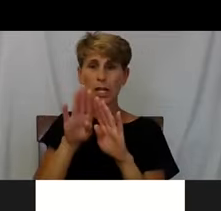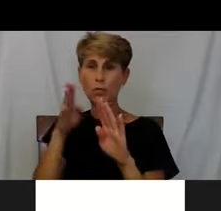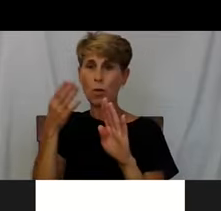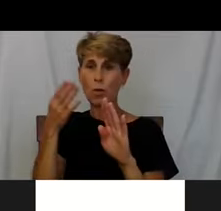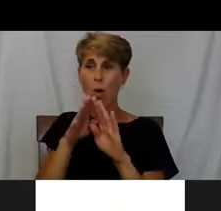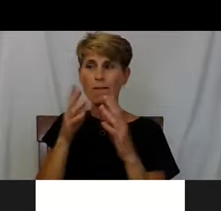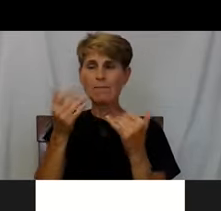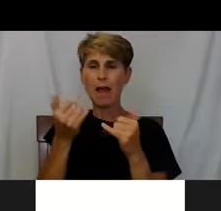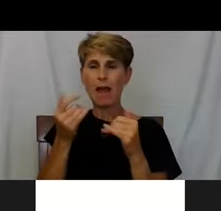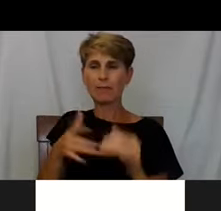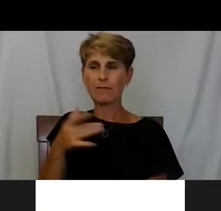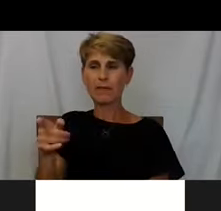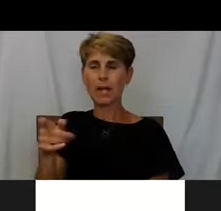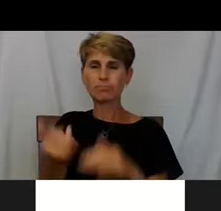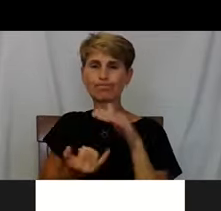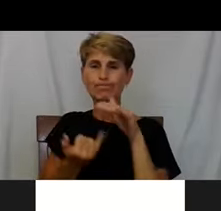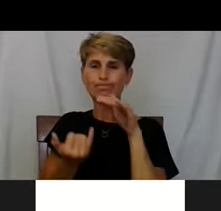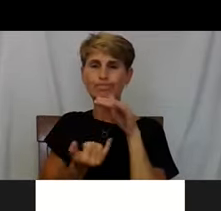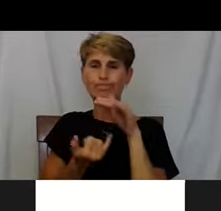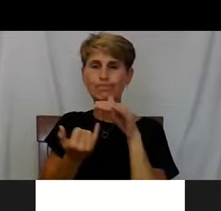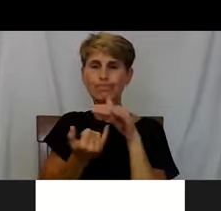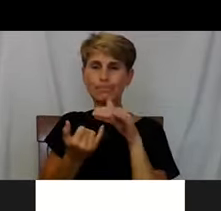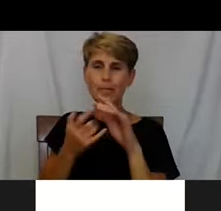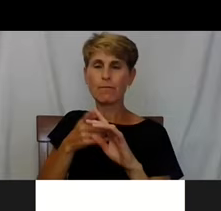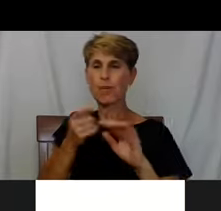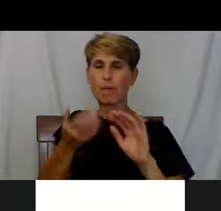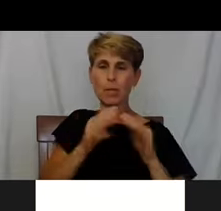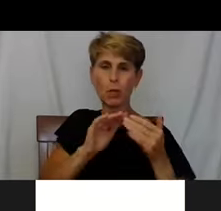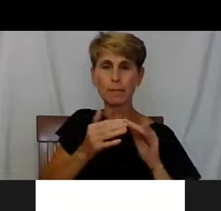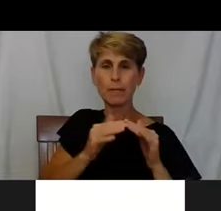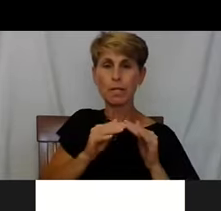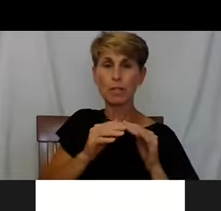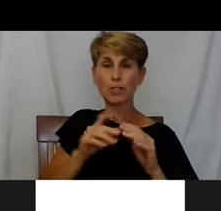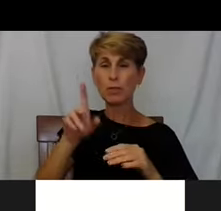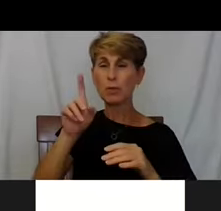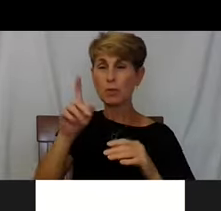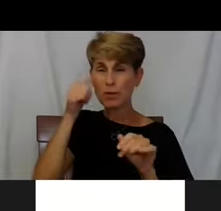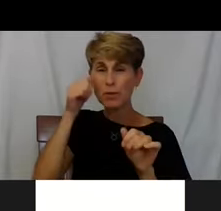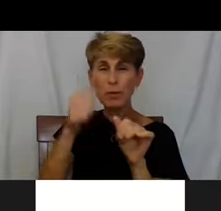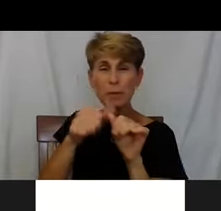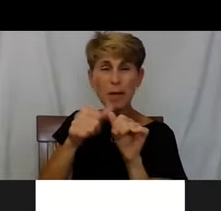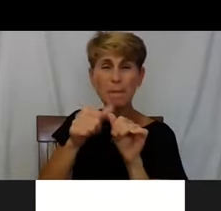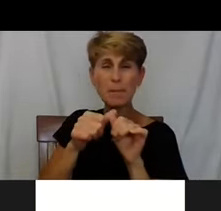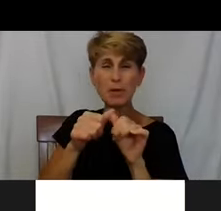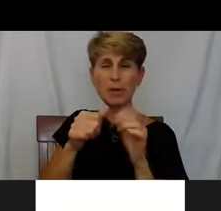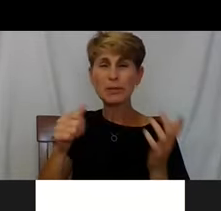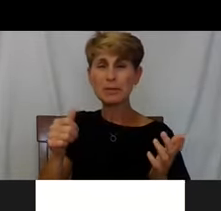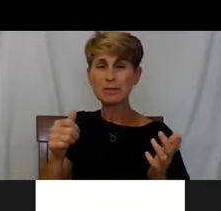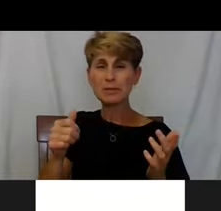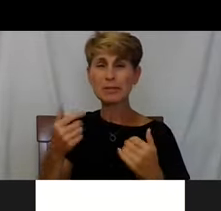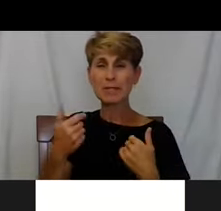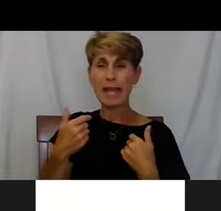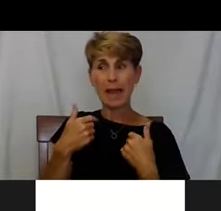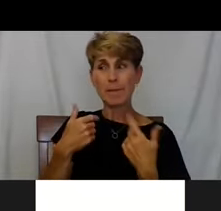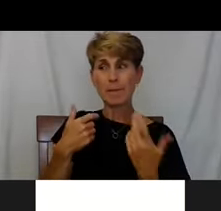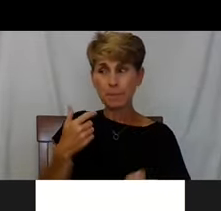Because when you're housing someone, you gotta be really clear to say. You can't be having people coming over to your house to use drugs.